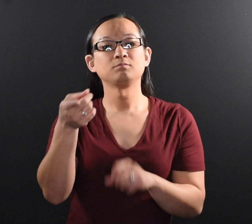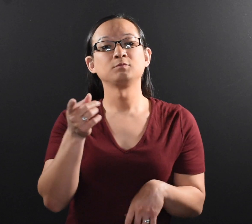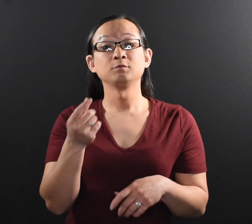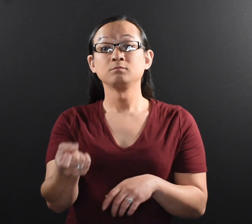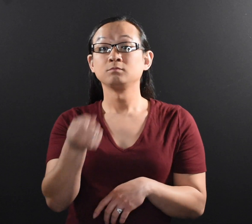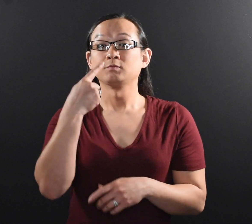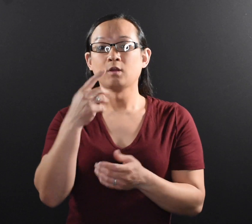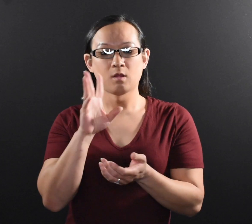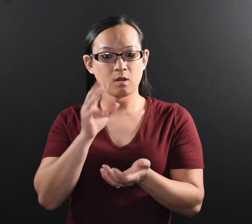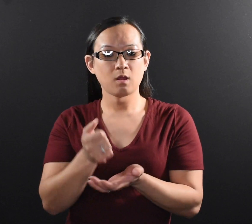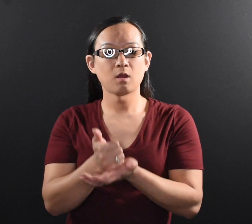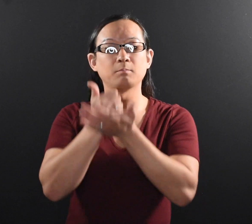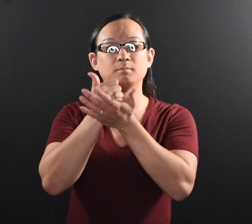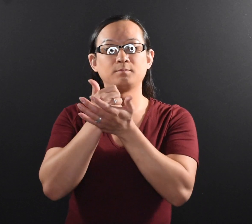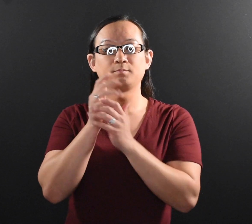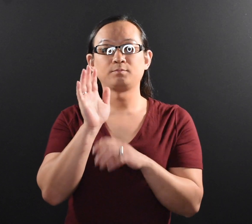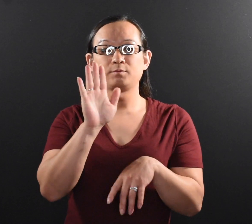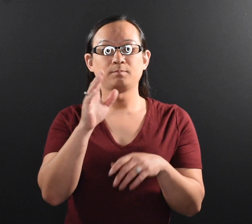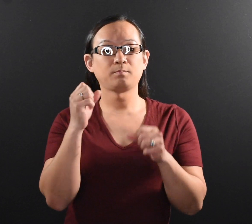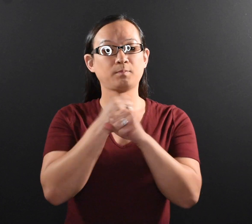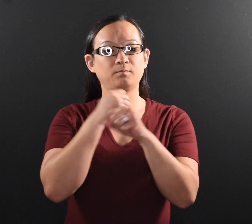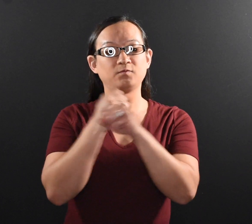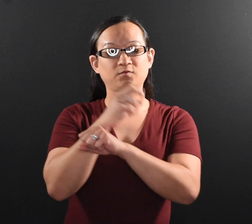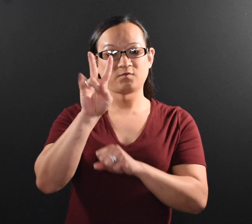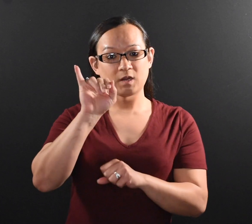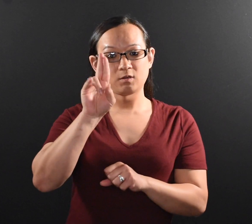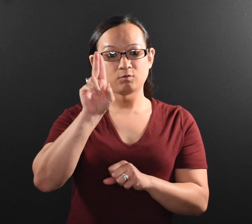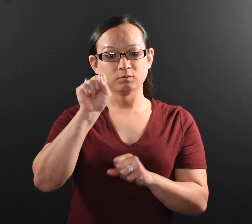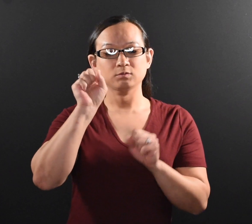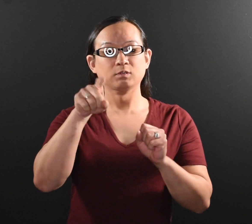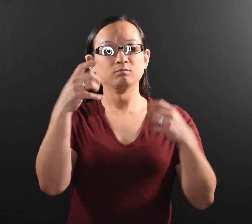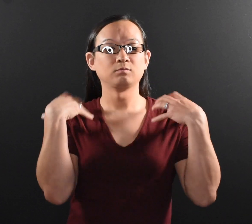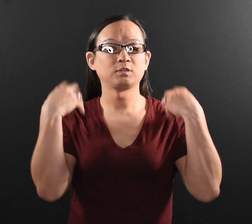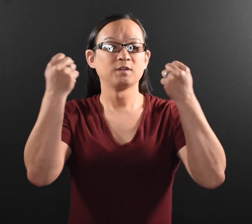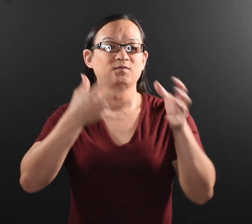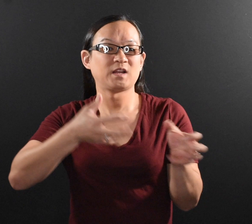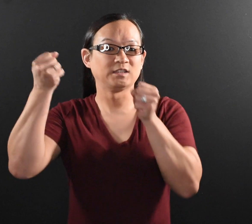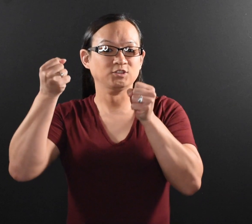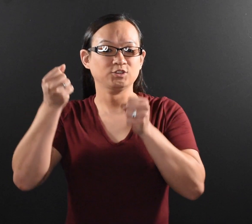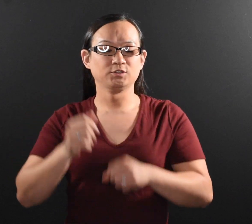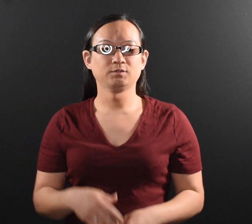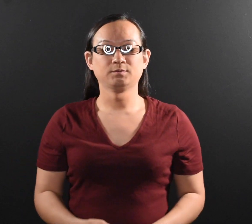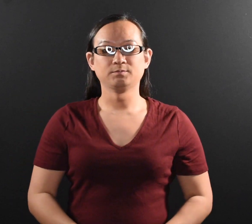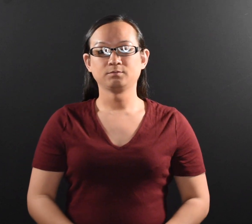getting medication can help your body fight the virus so you get better faster.